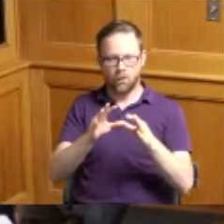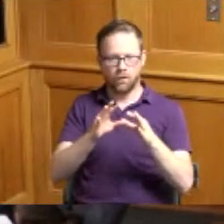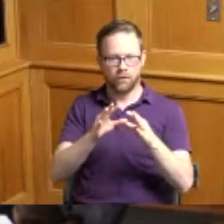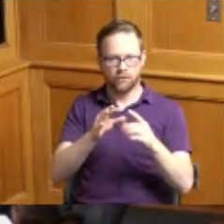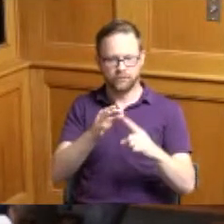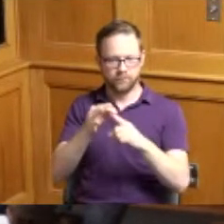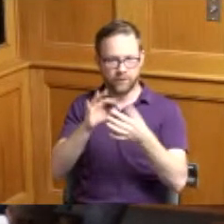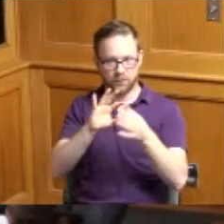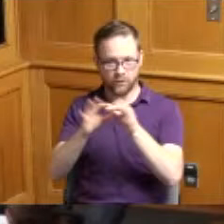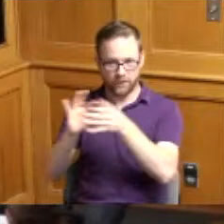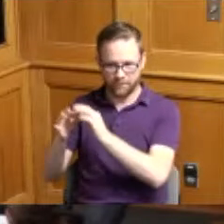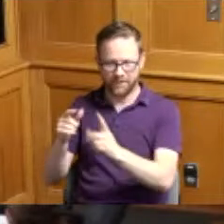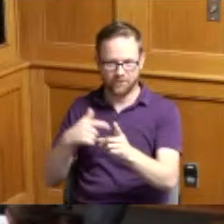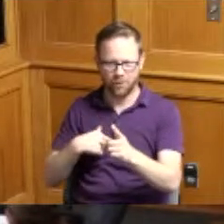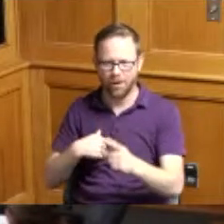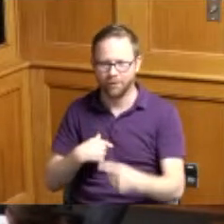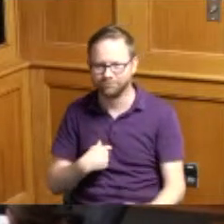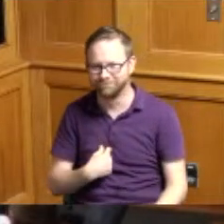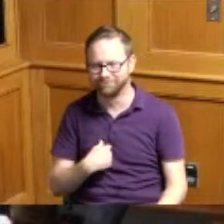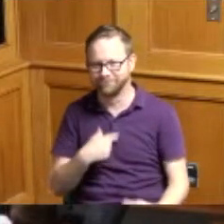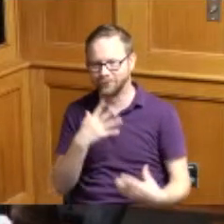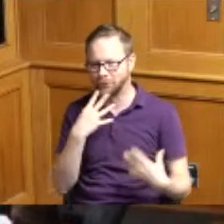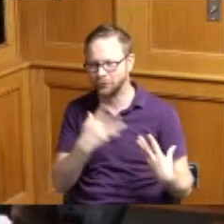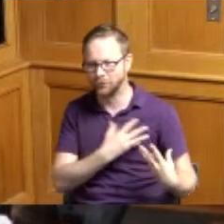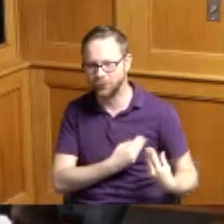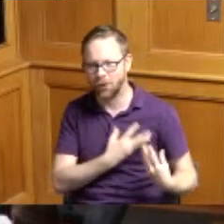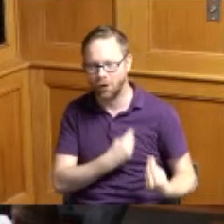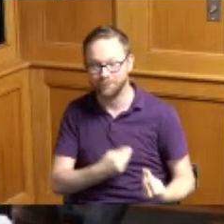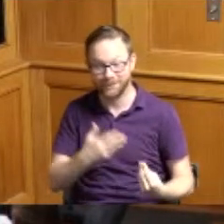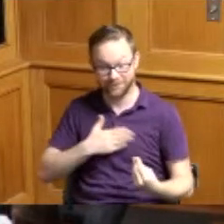want to say I've got a soft spot for this individual because my son Andrew used to be